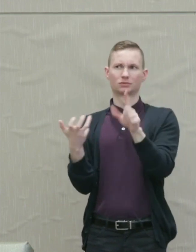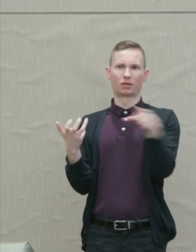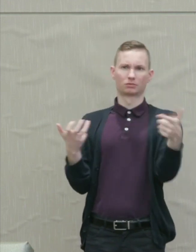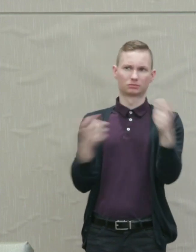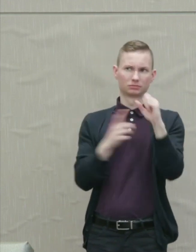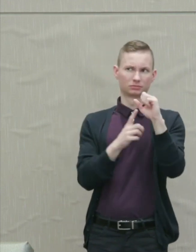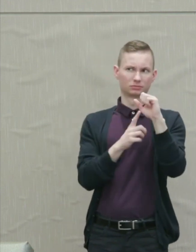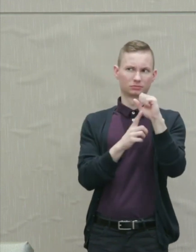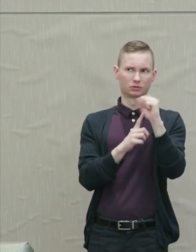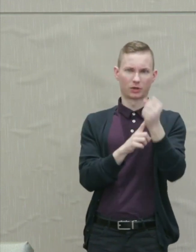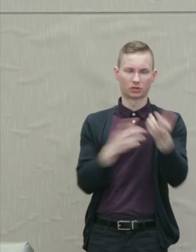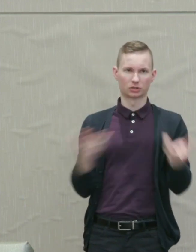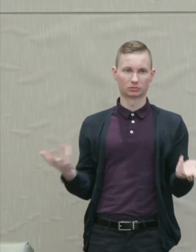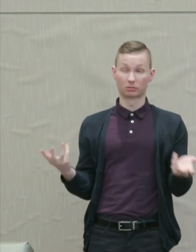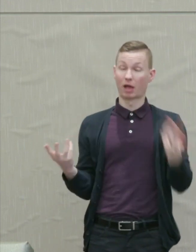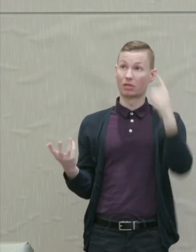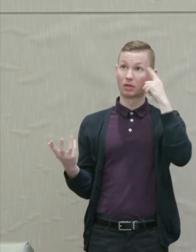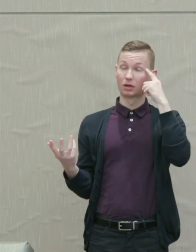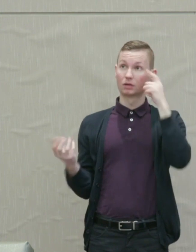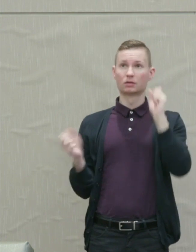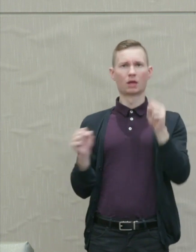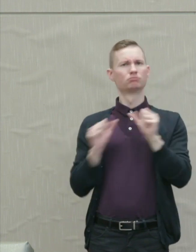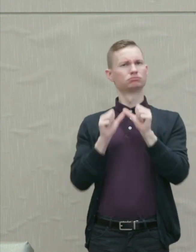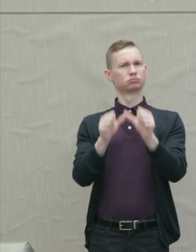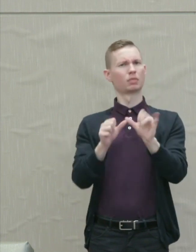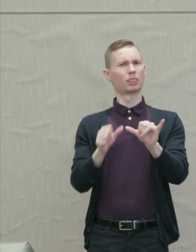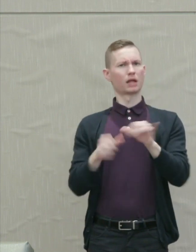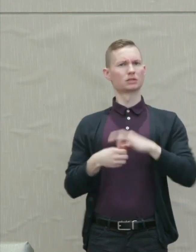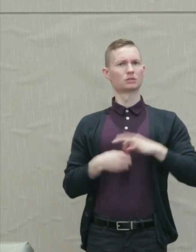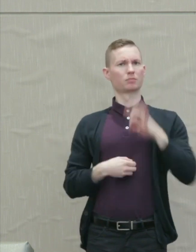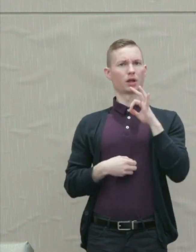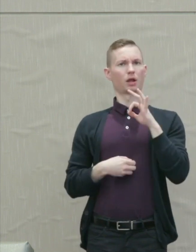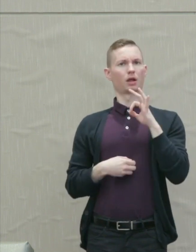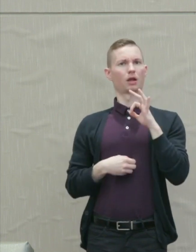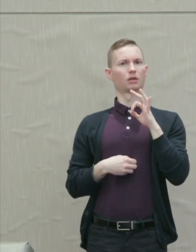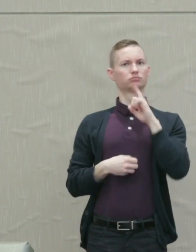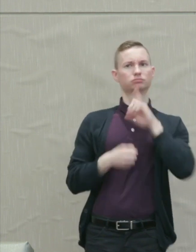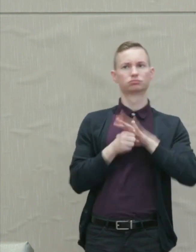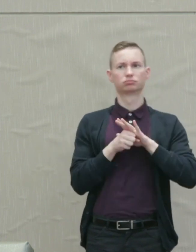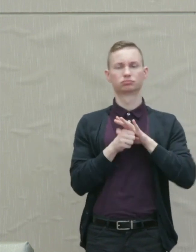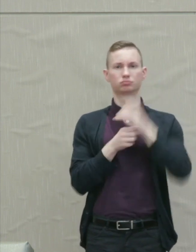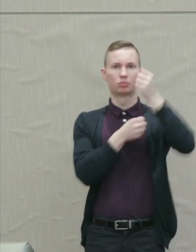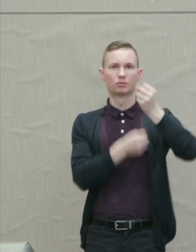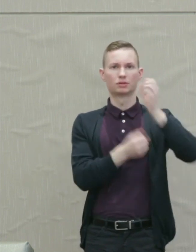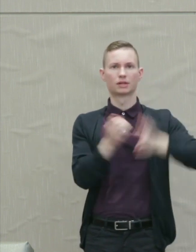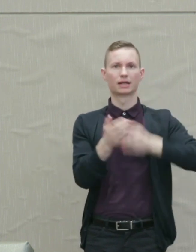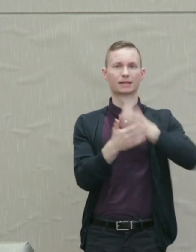It is I think that we can keep the spirit of determined protest against injustice while